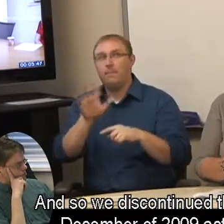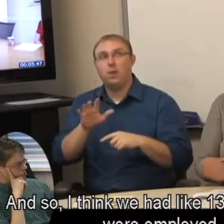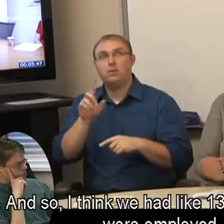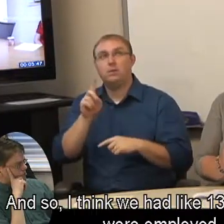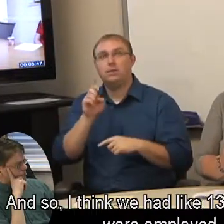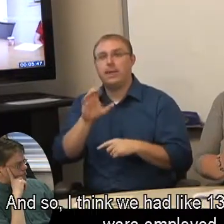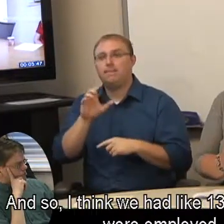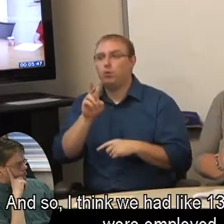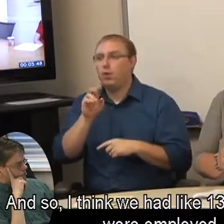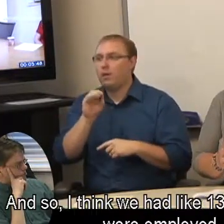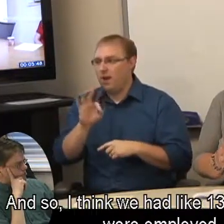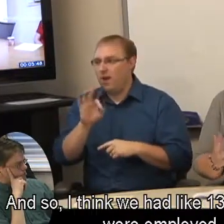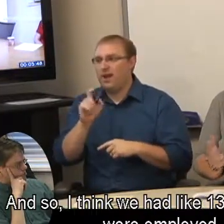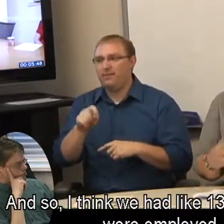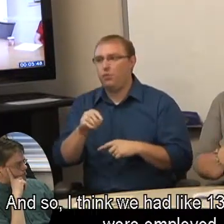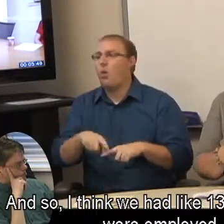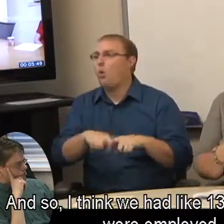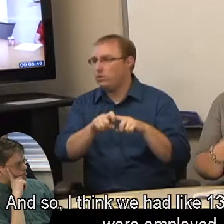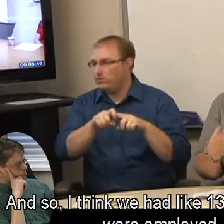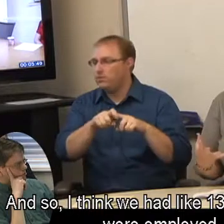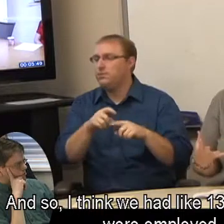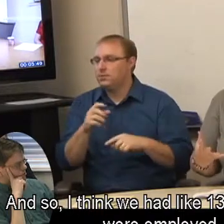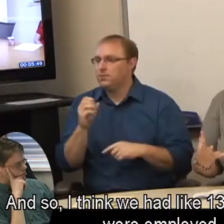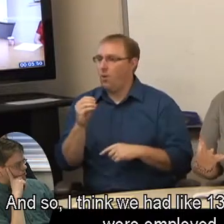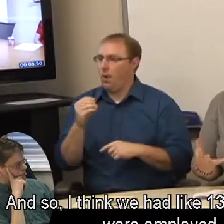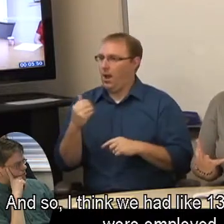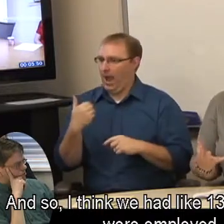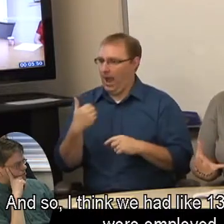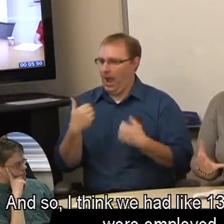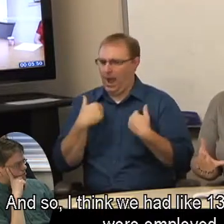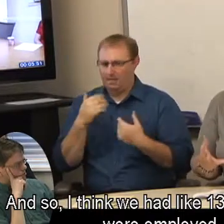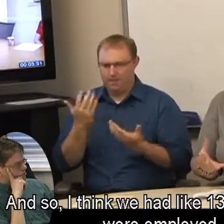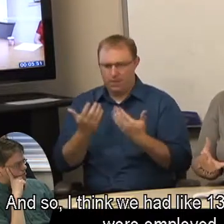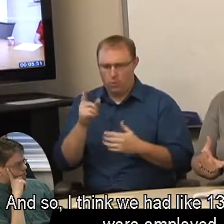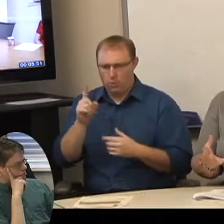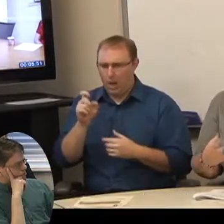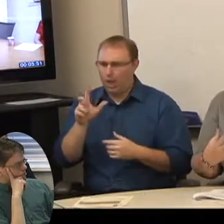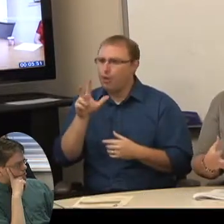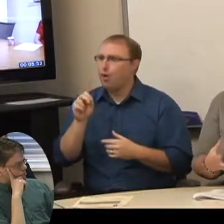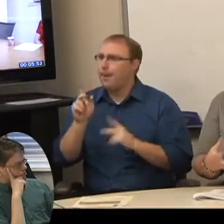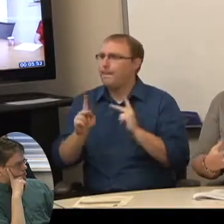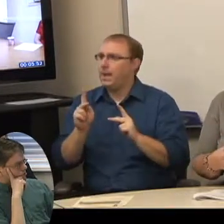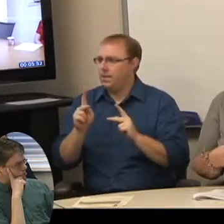And so, I think we had like 130 people that were employed.